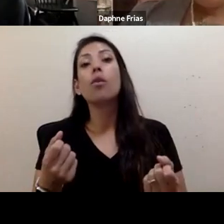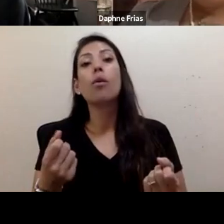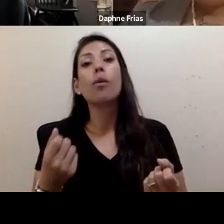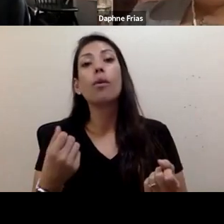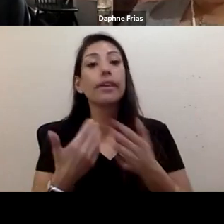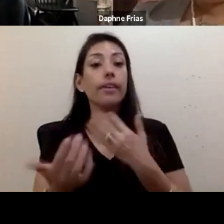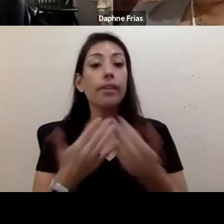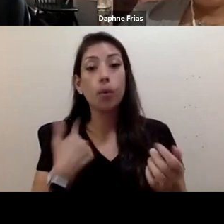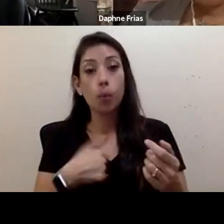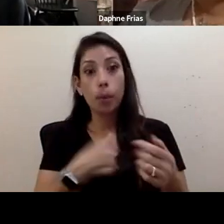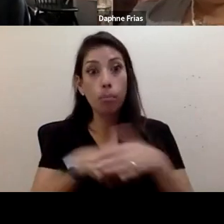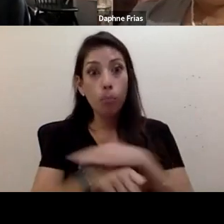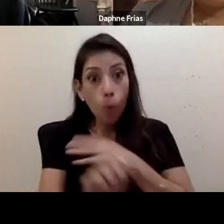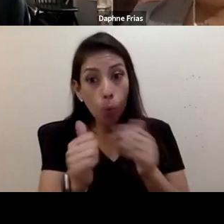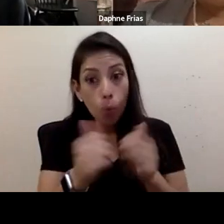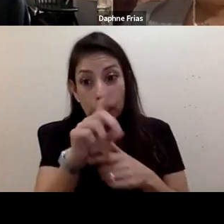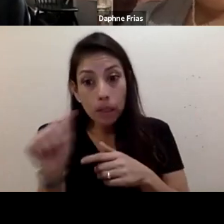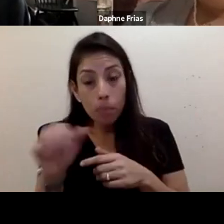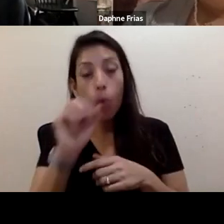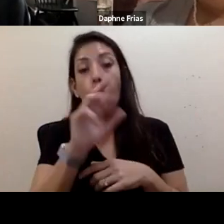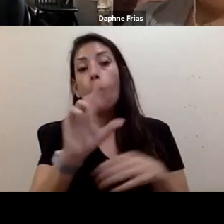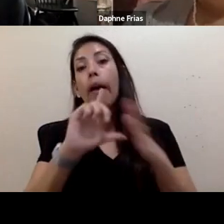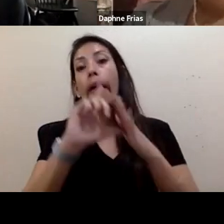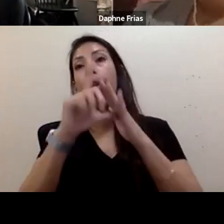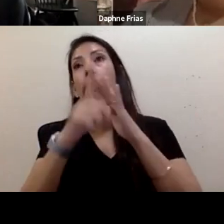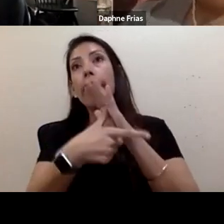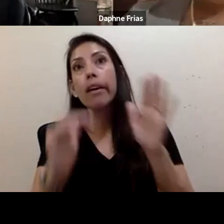or have, at some point or another, acquired our disabilities.